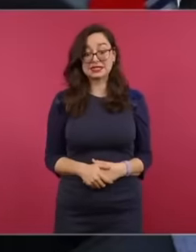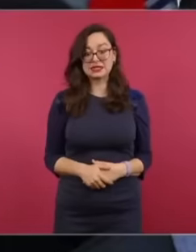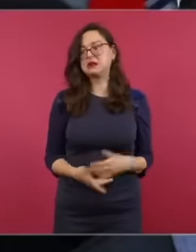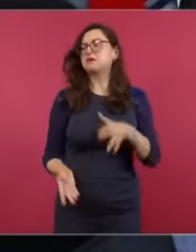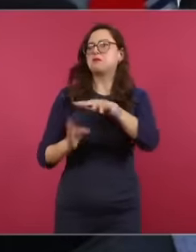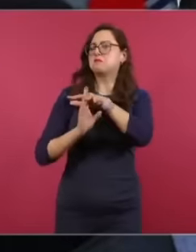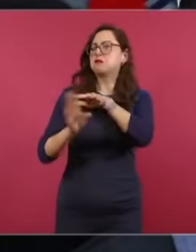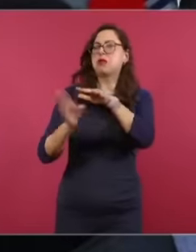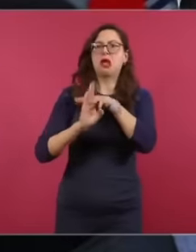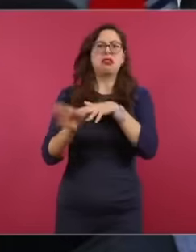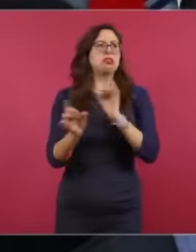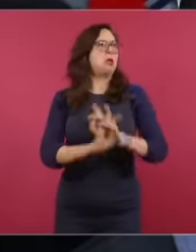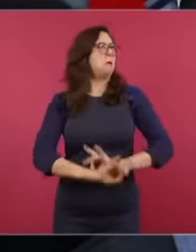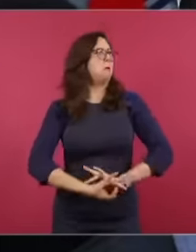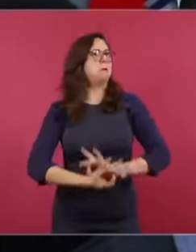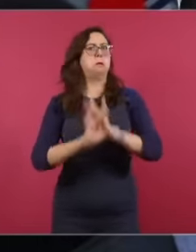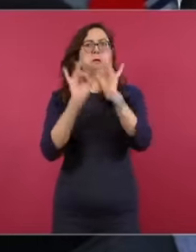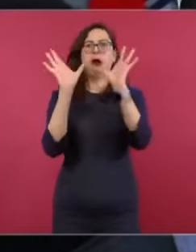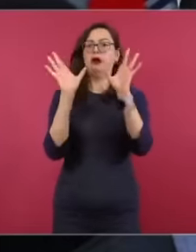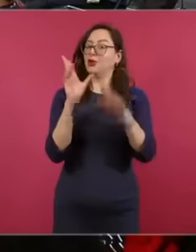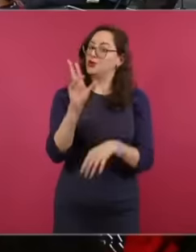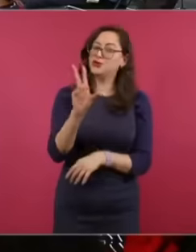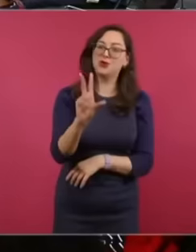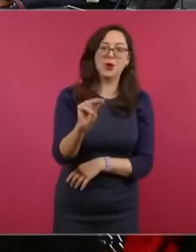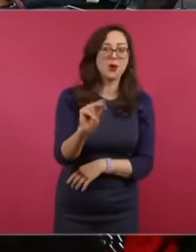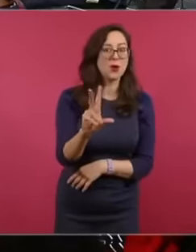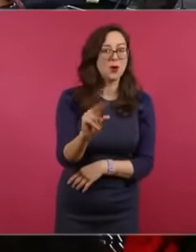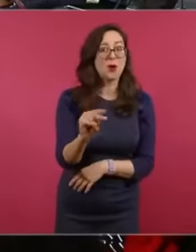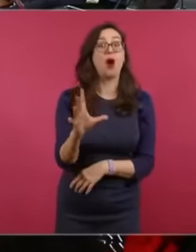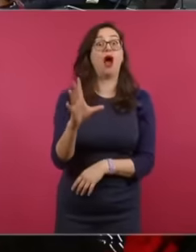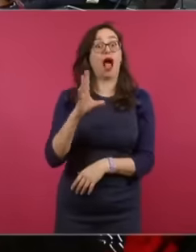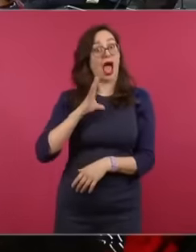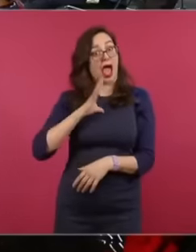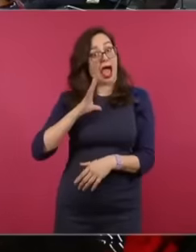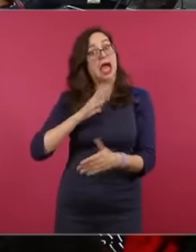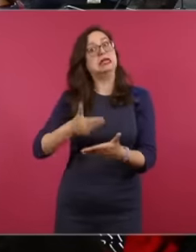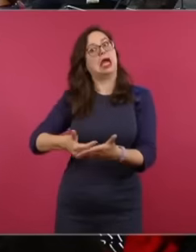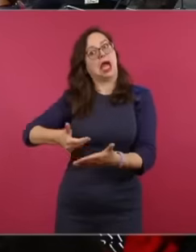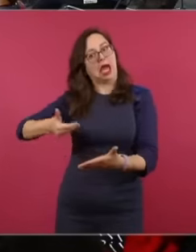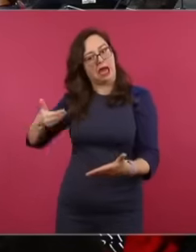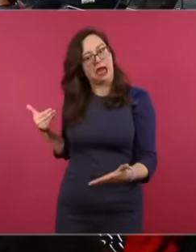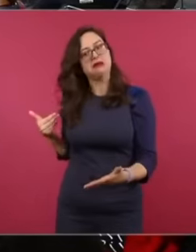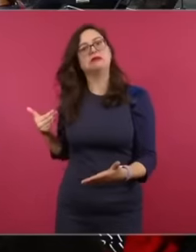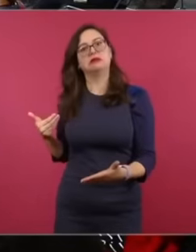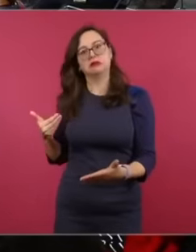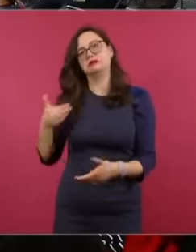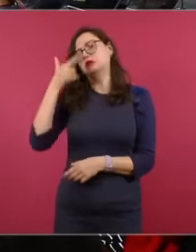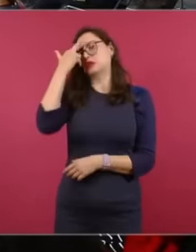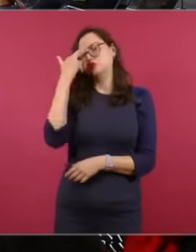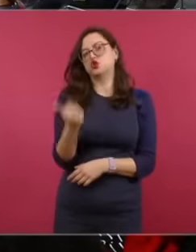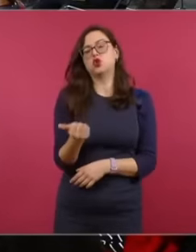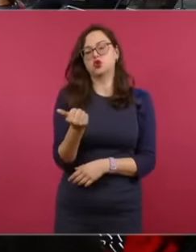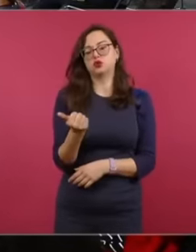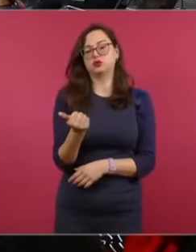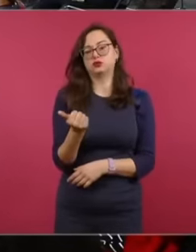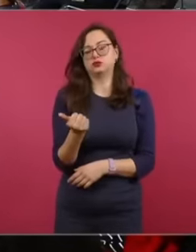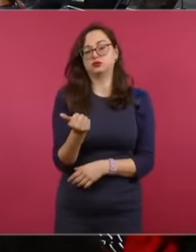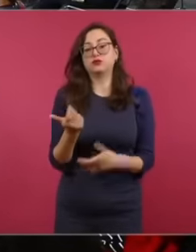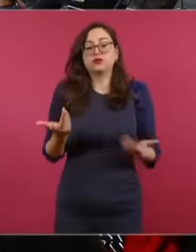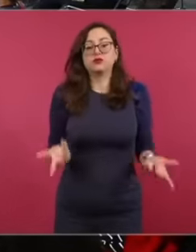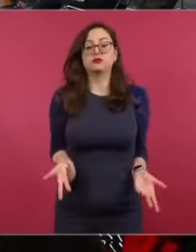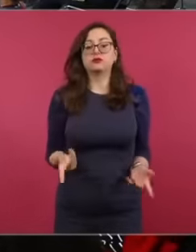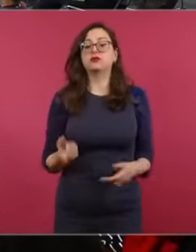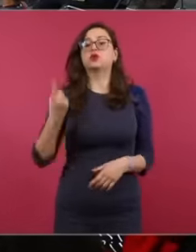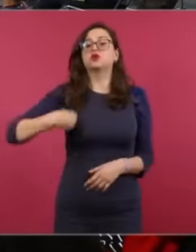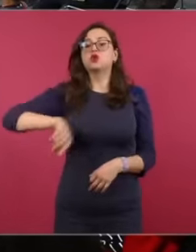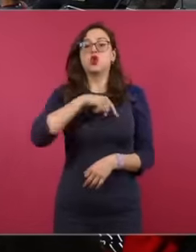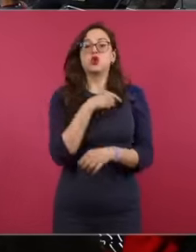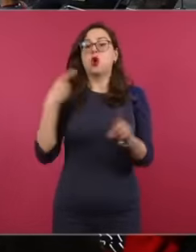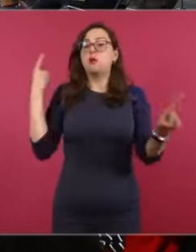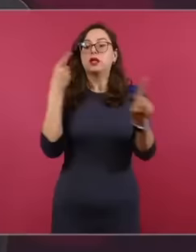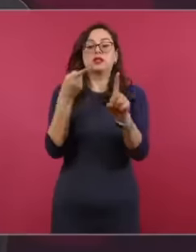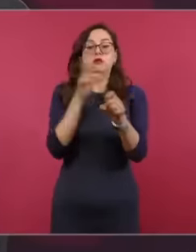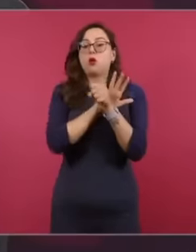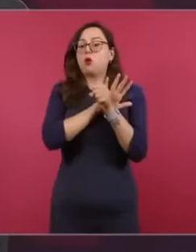has a reason for being. So what do we have to look for